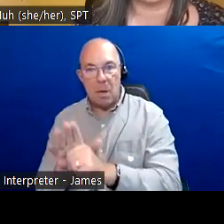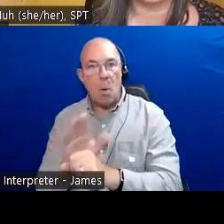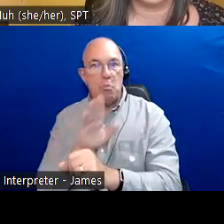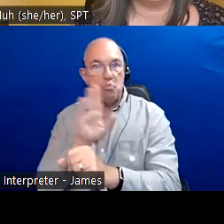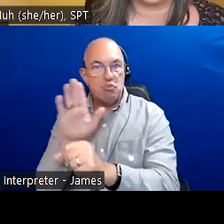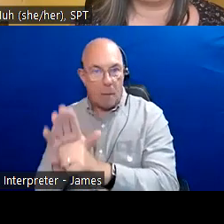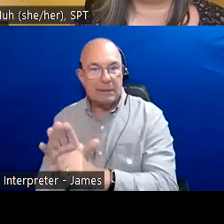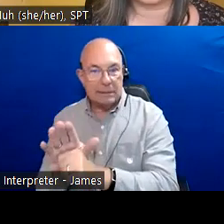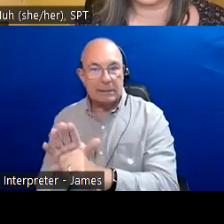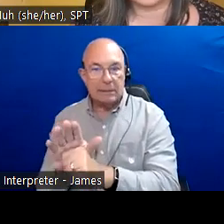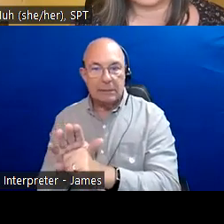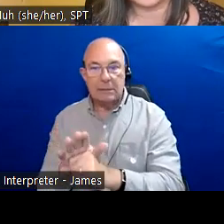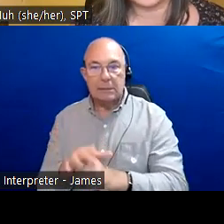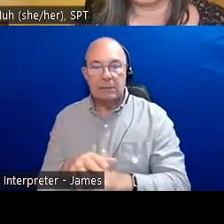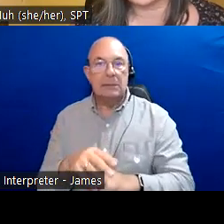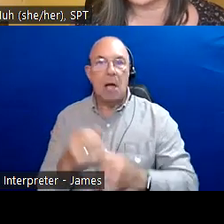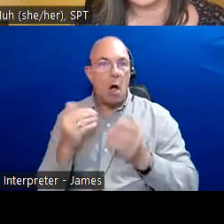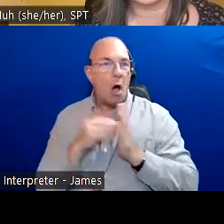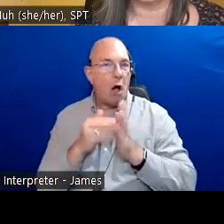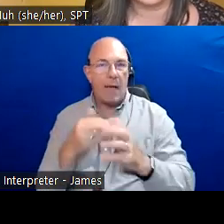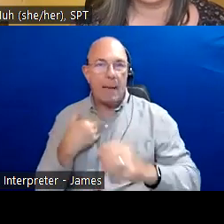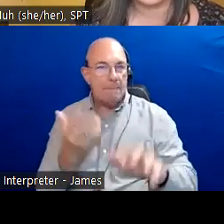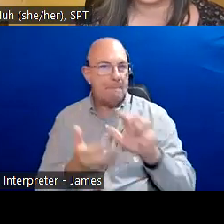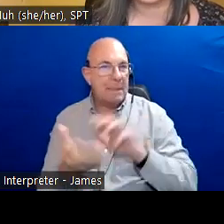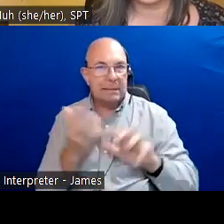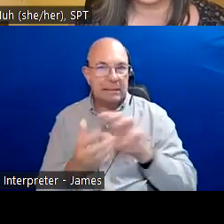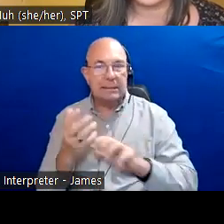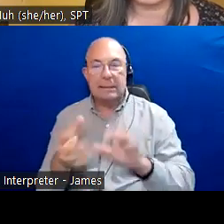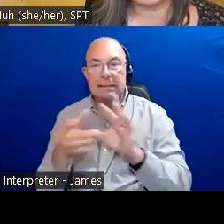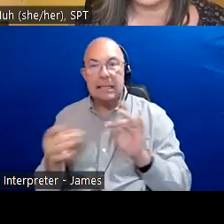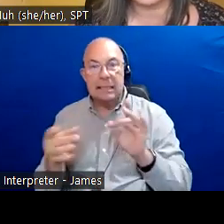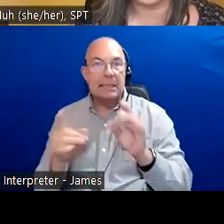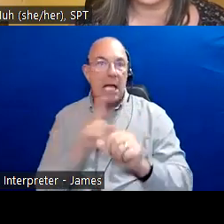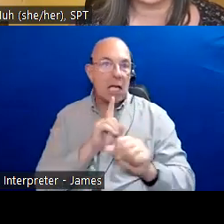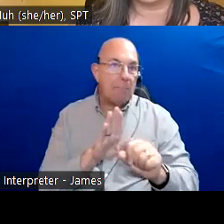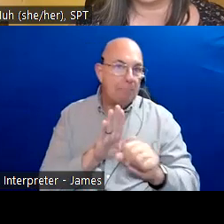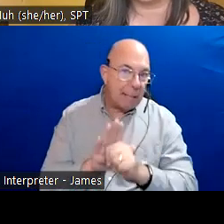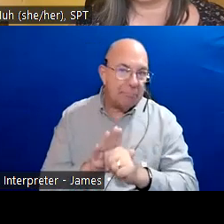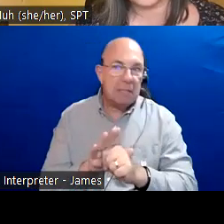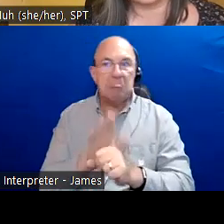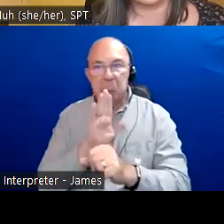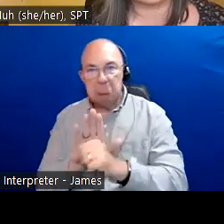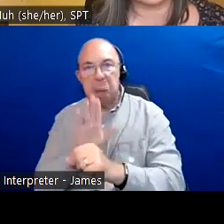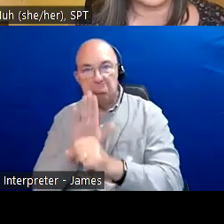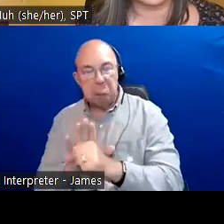So great to have you. Very busy time. We expect people will continue to join us throughout the evening. We had quite a few people register.